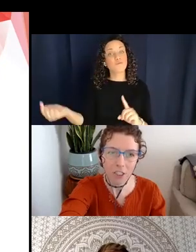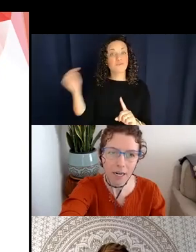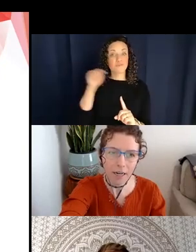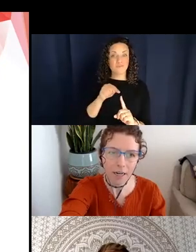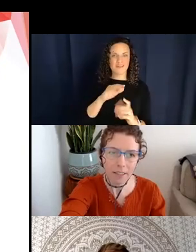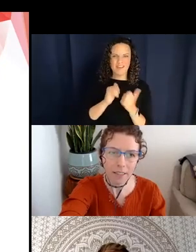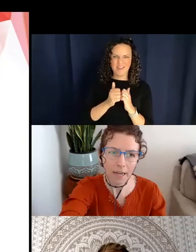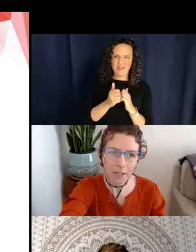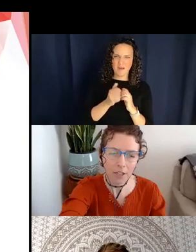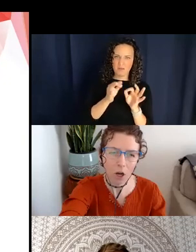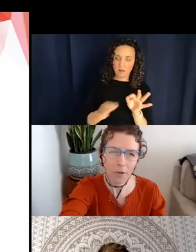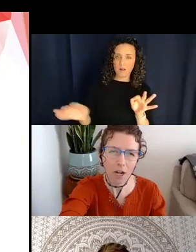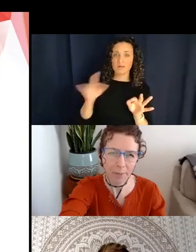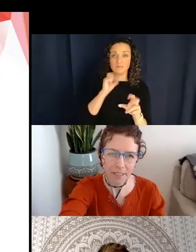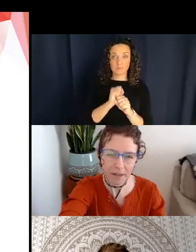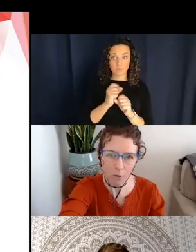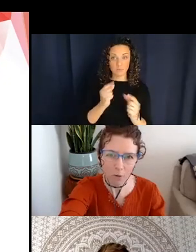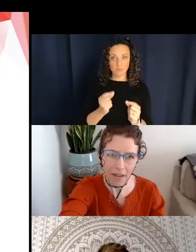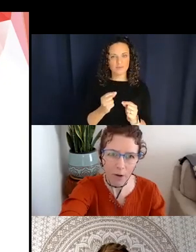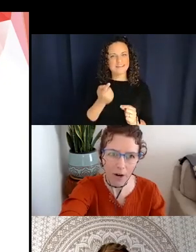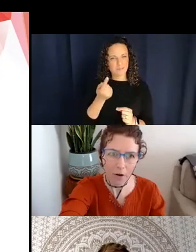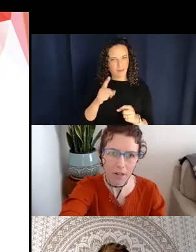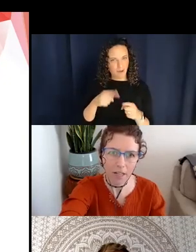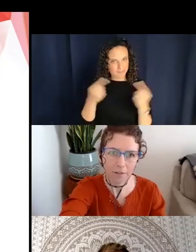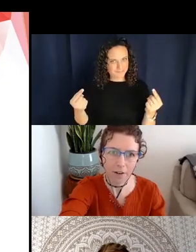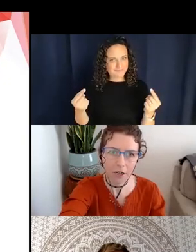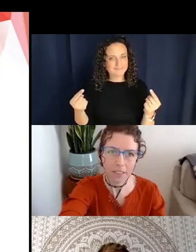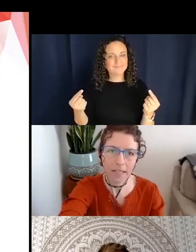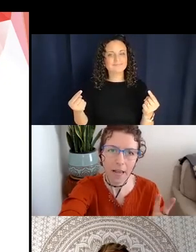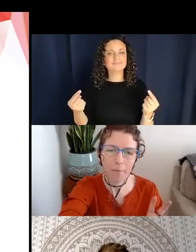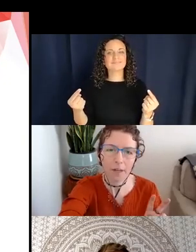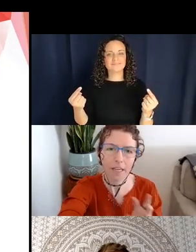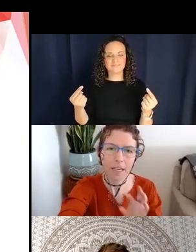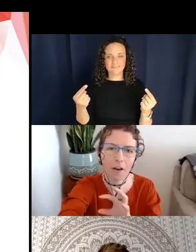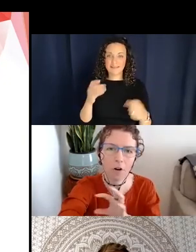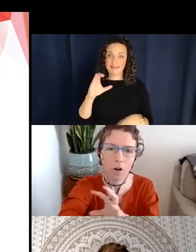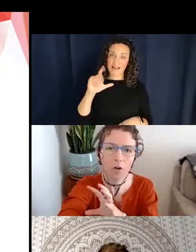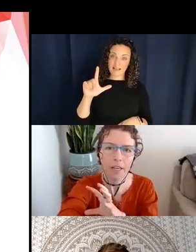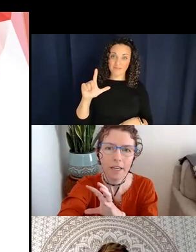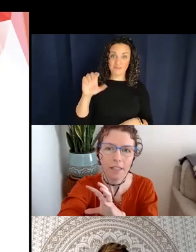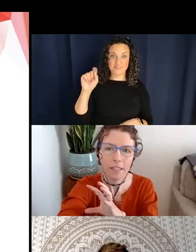it's actually almost opposite in a way, where the classifier stem in Navajo is the thing